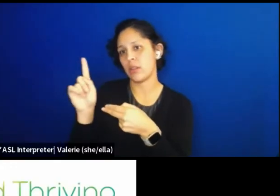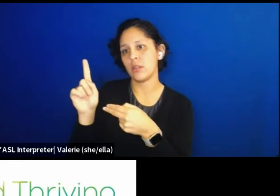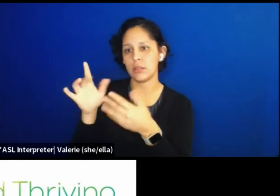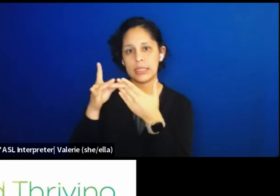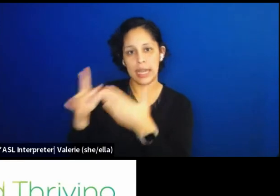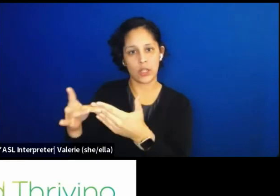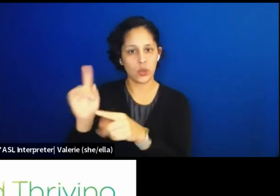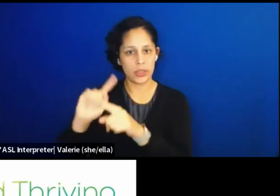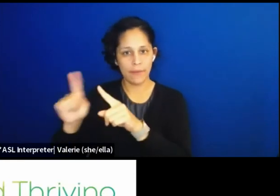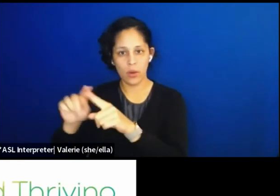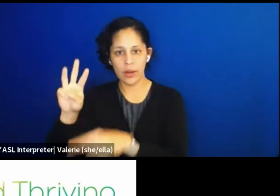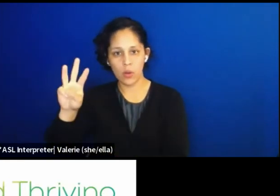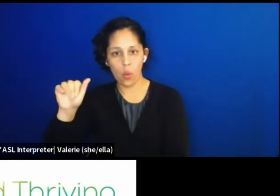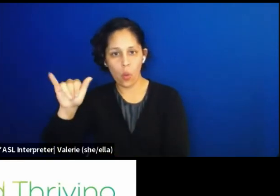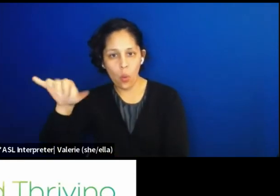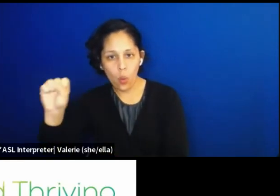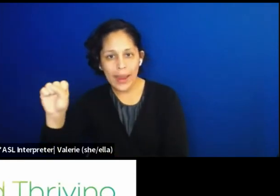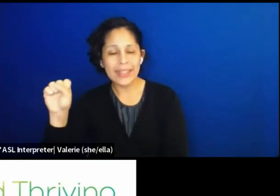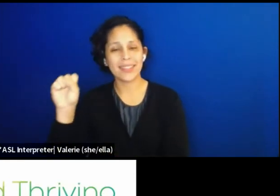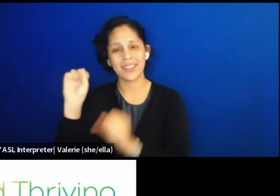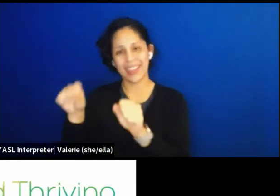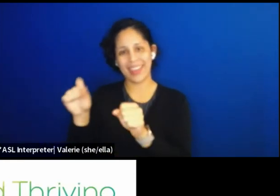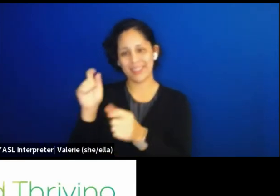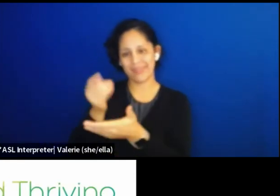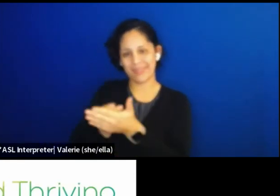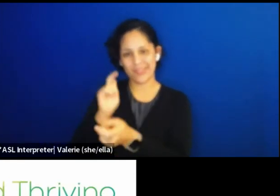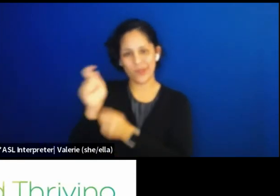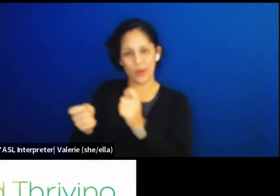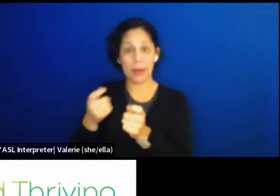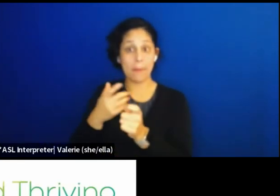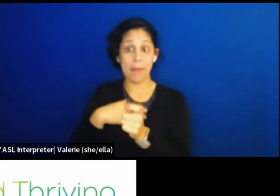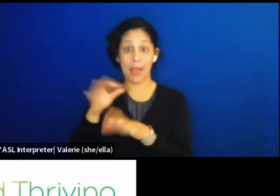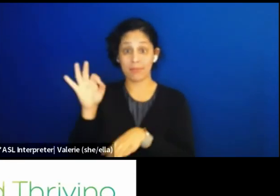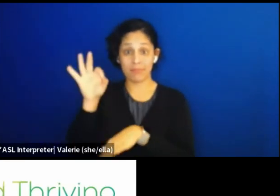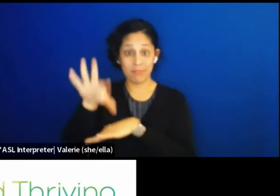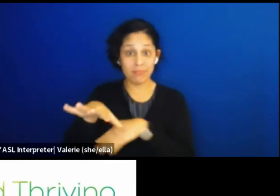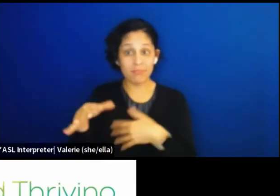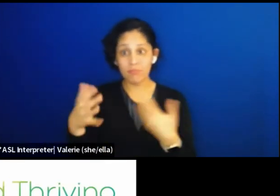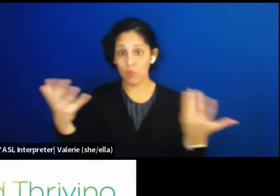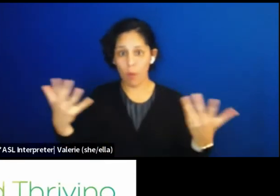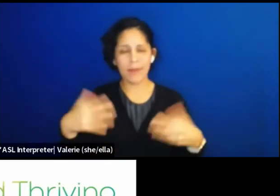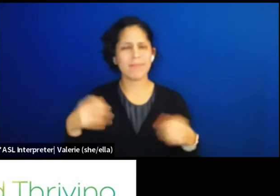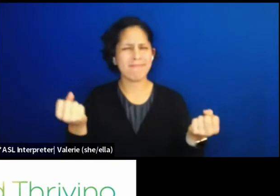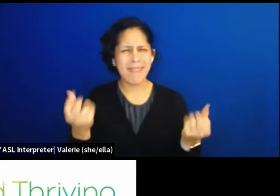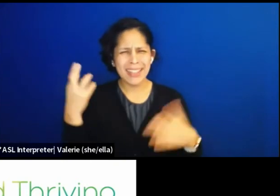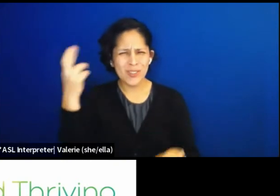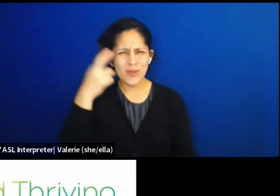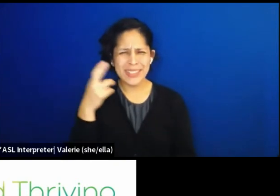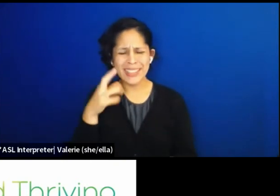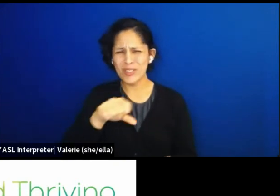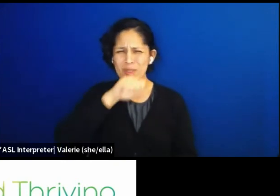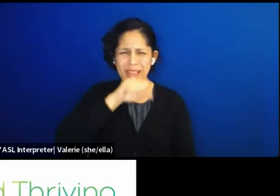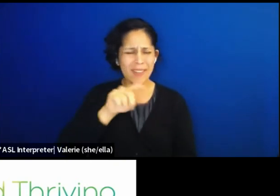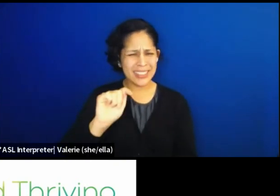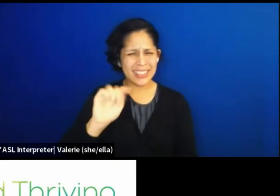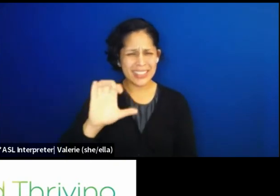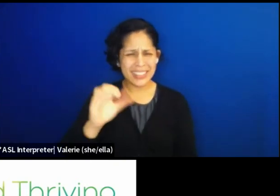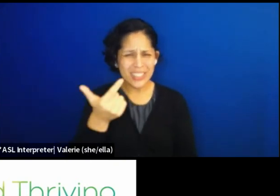Now, my quick pitch is this. There are so many reasons to love TCG, right? There's TCG books and the new elimination series